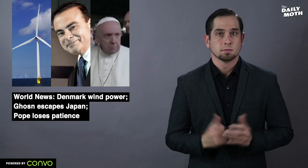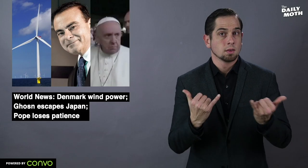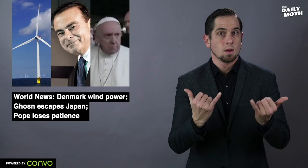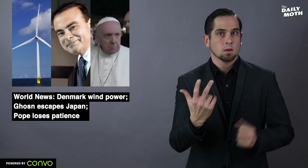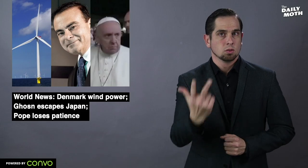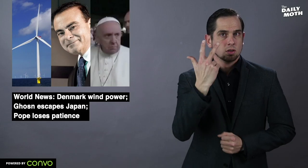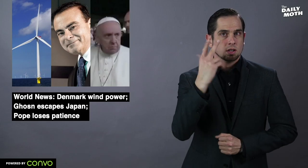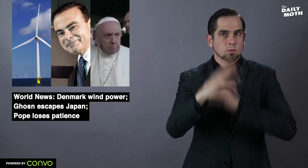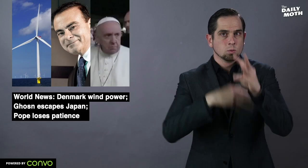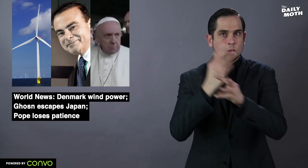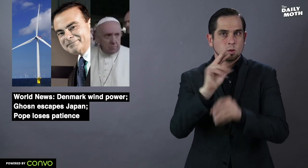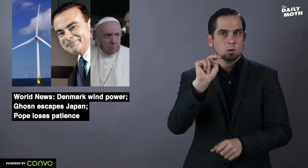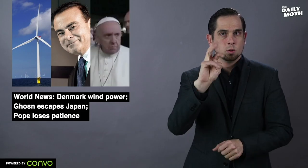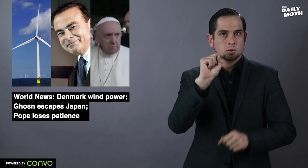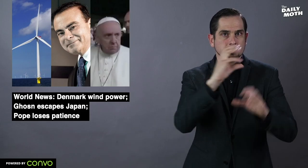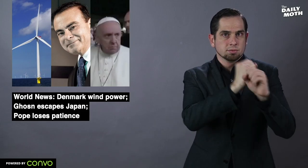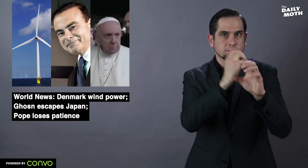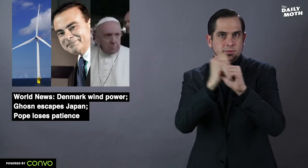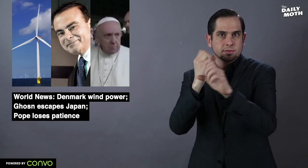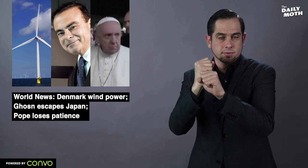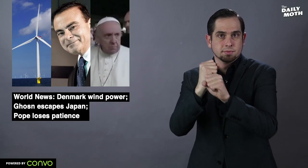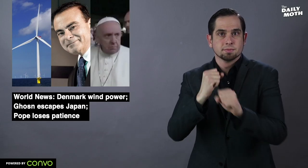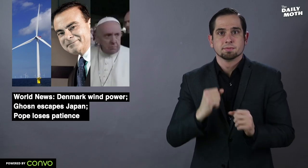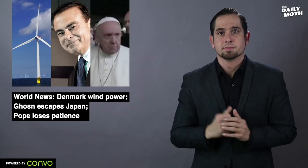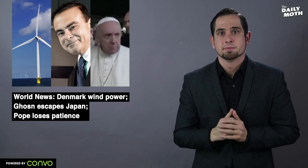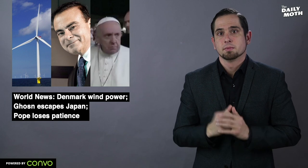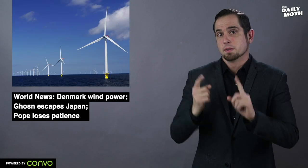Here are three world news briefs.